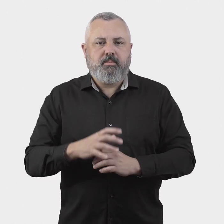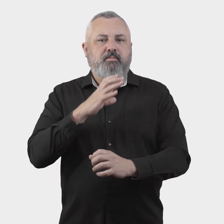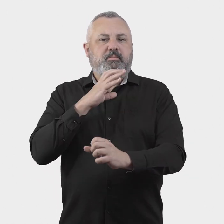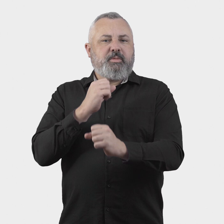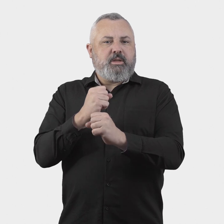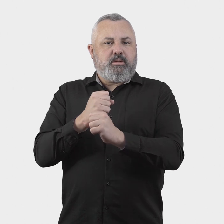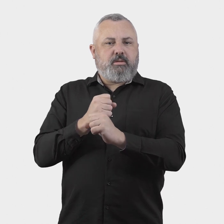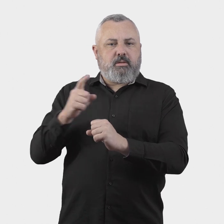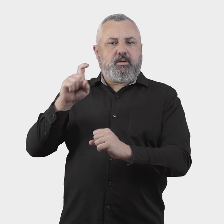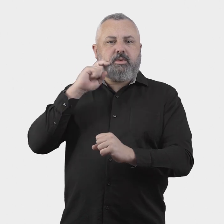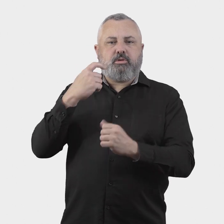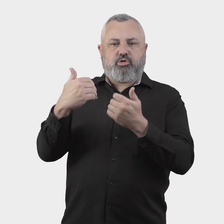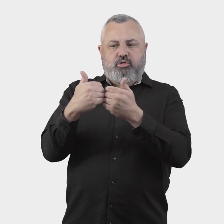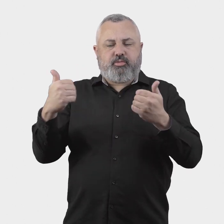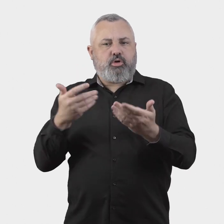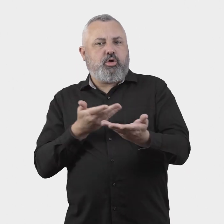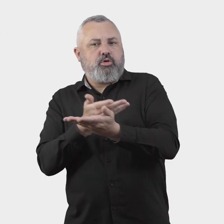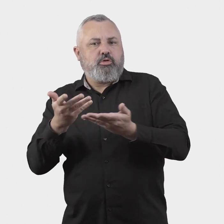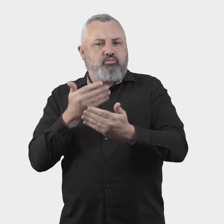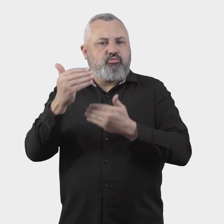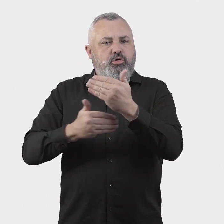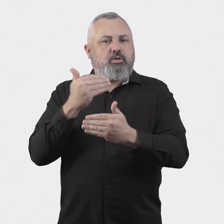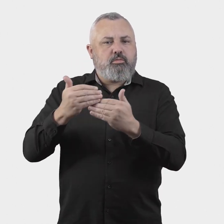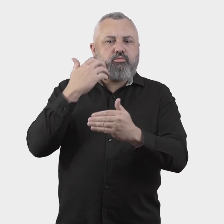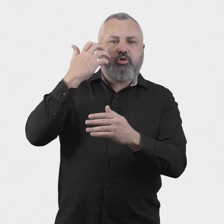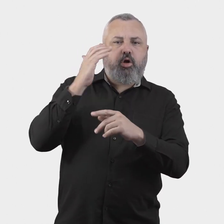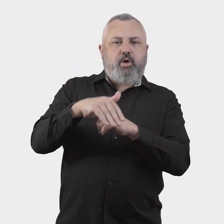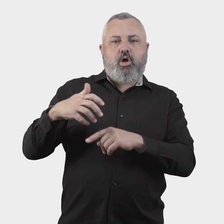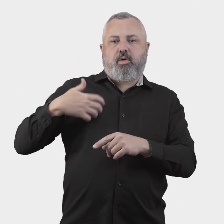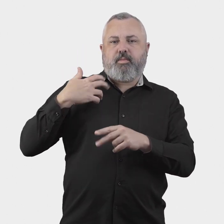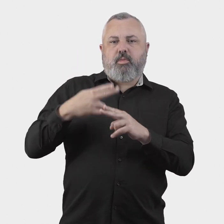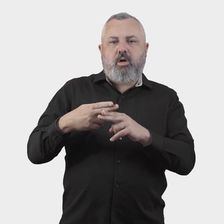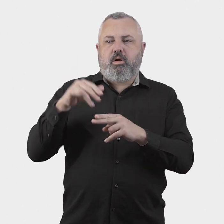The government will consult separately in the future on complaint eligibility in relation to the ombuds